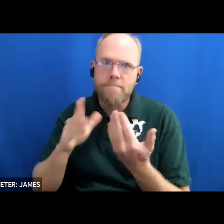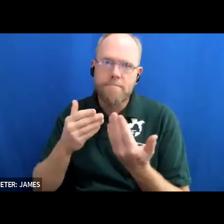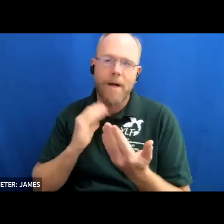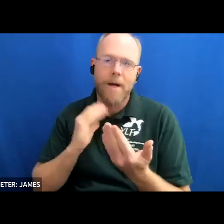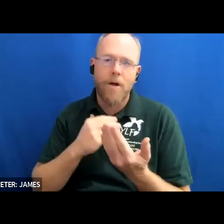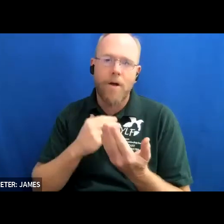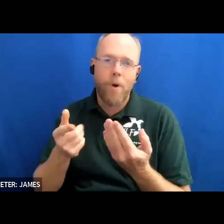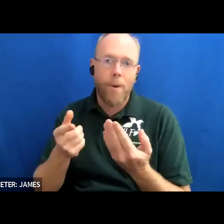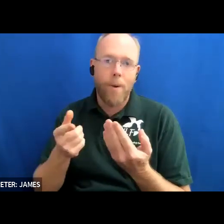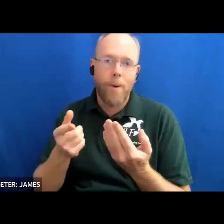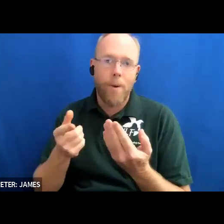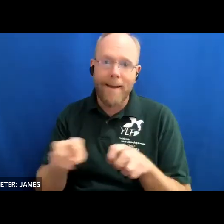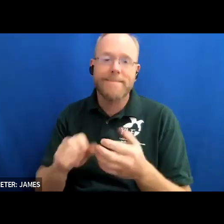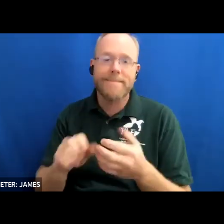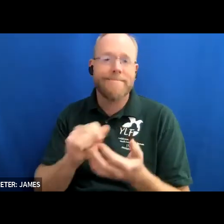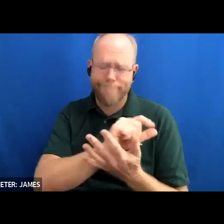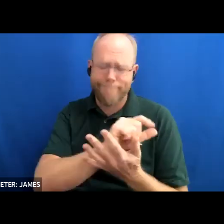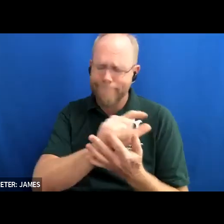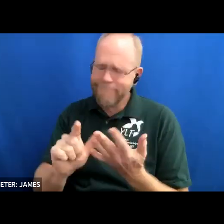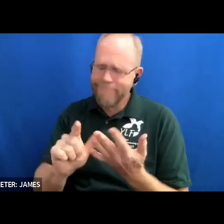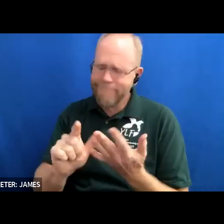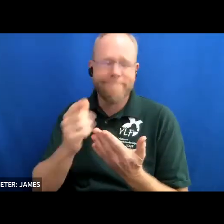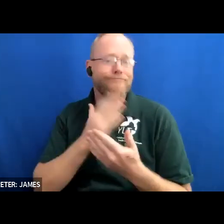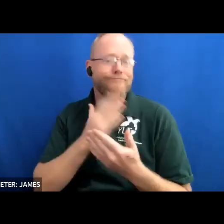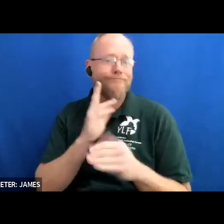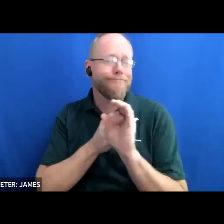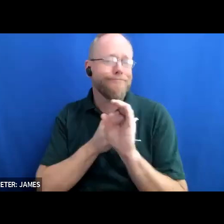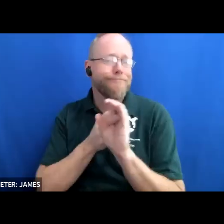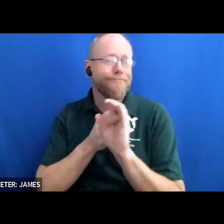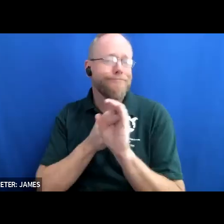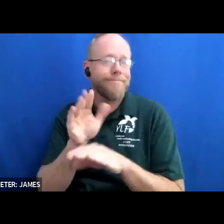appreciate you all being with us this afternoon and taking time out of your busy schedules to